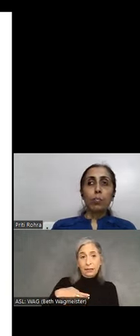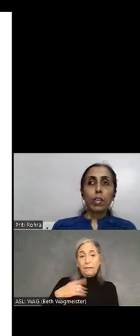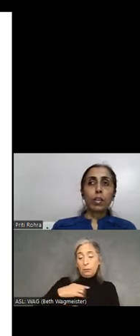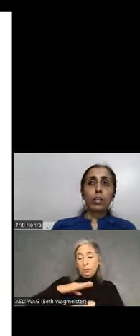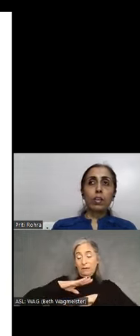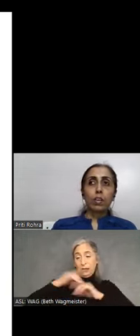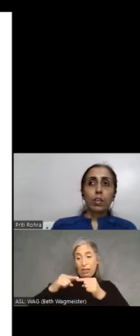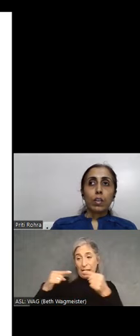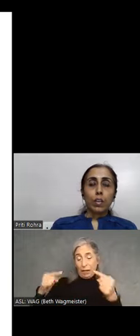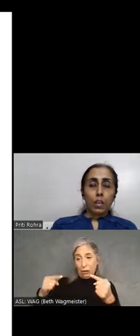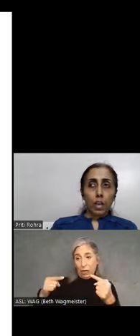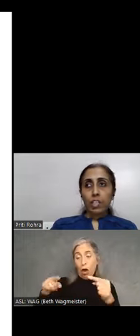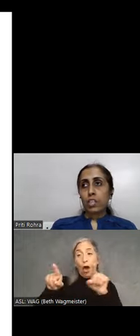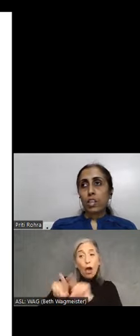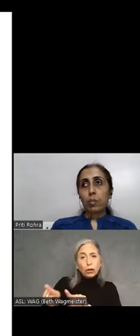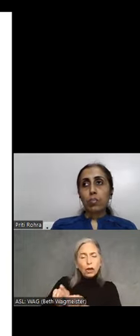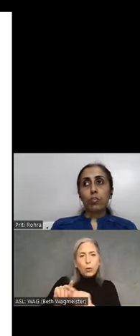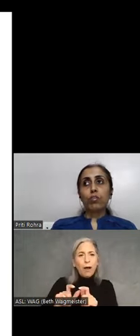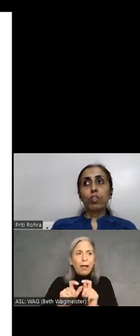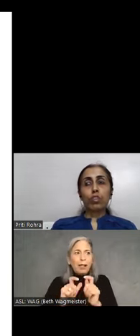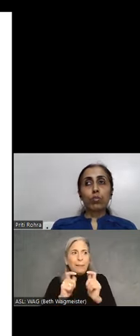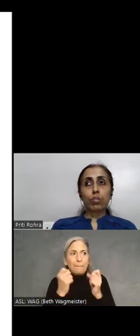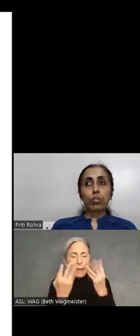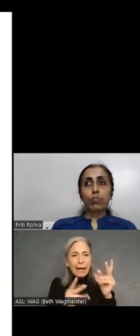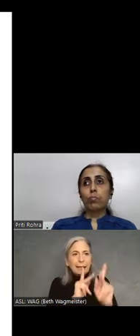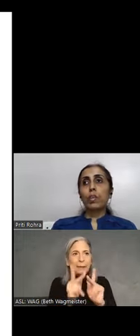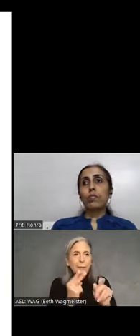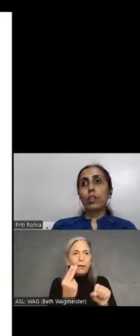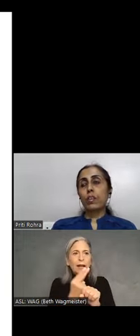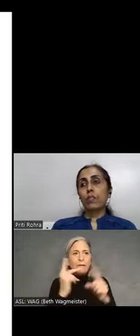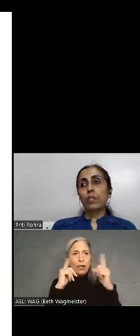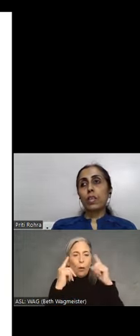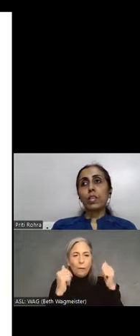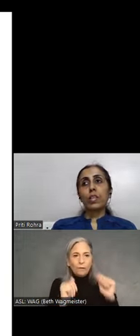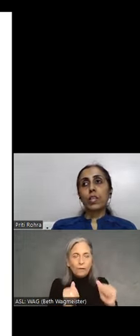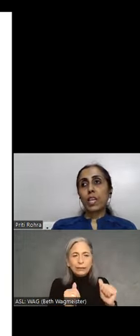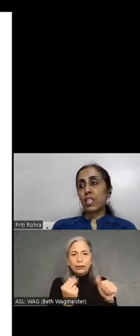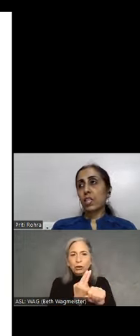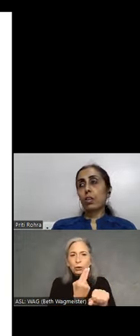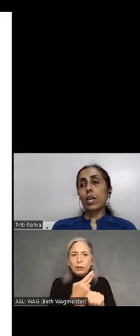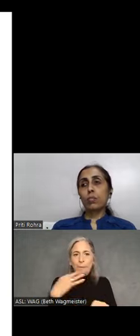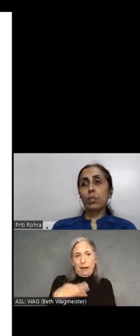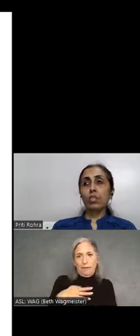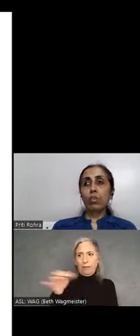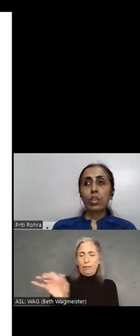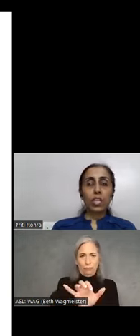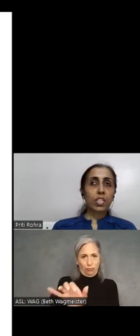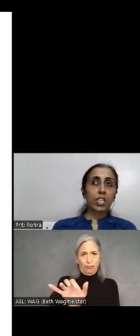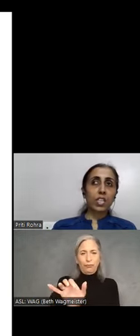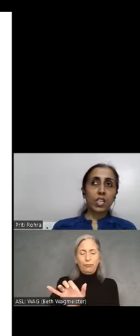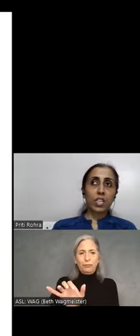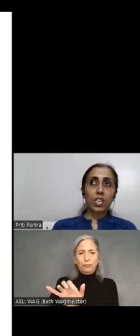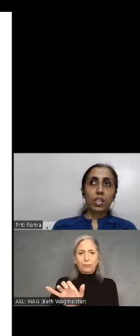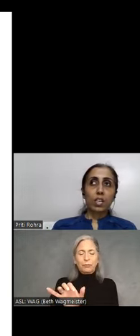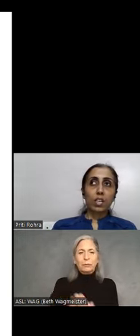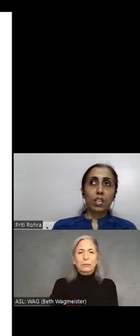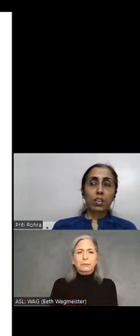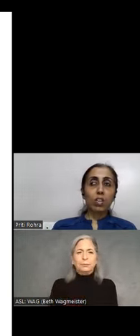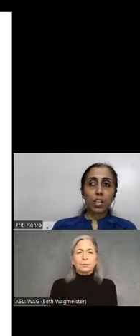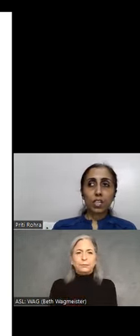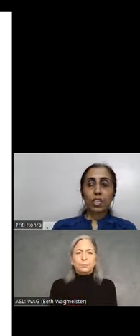but large segment of low vision users would benefit when text as well as non text contrast